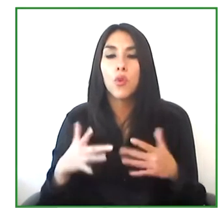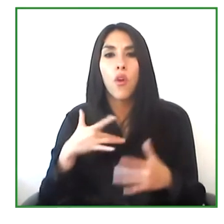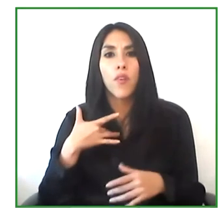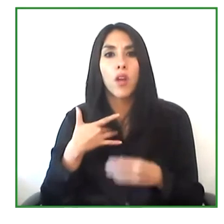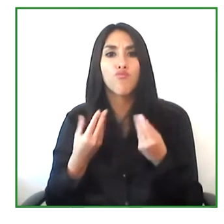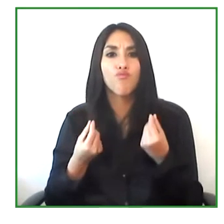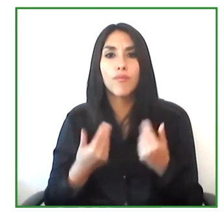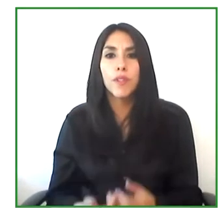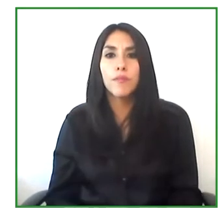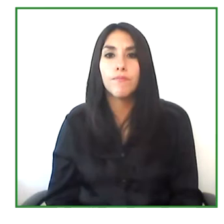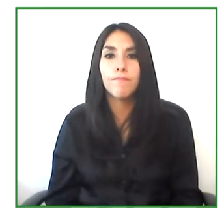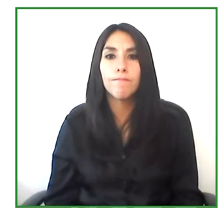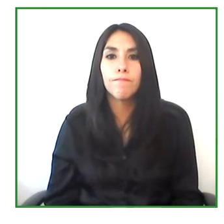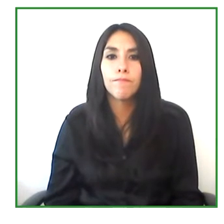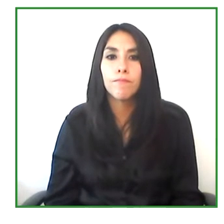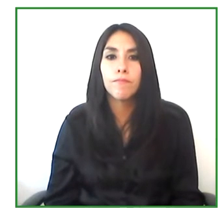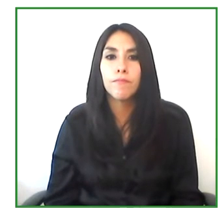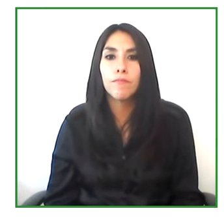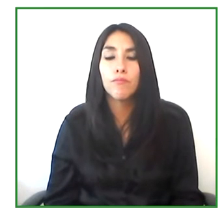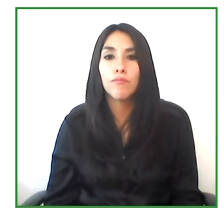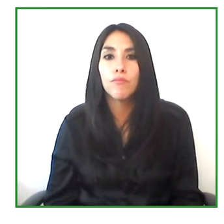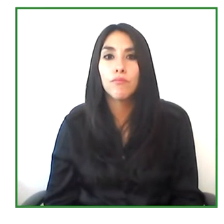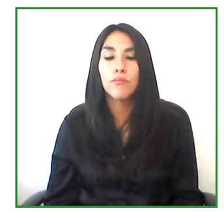rate in terms of the types of jobs that are being covered.